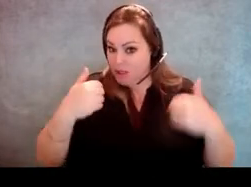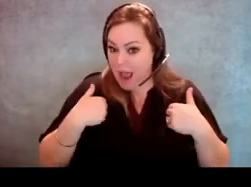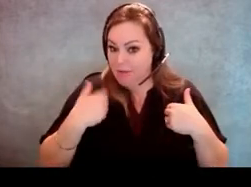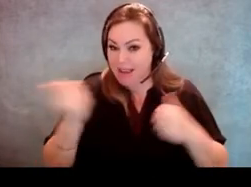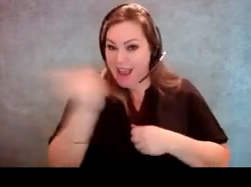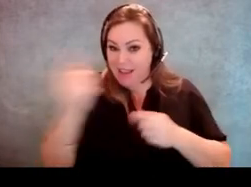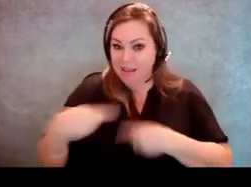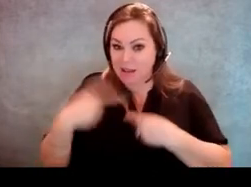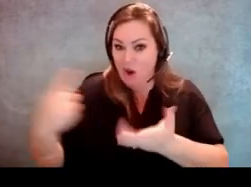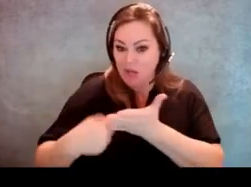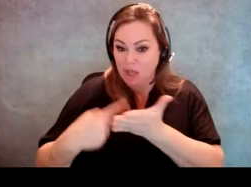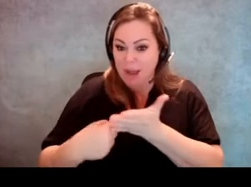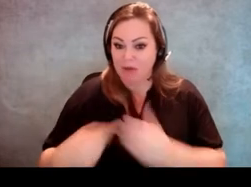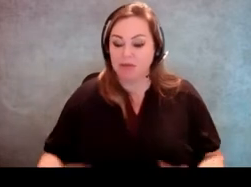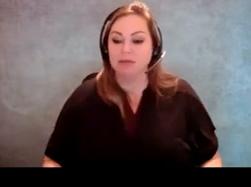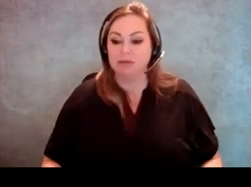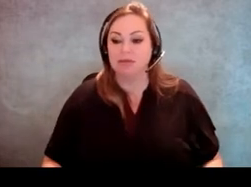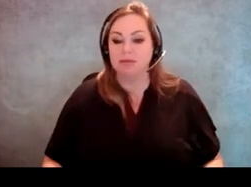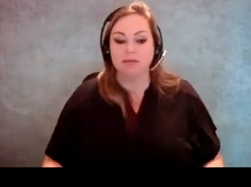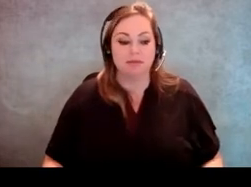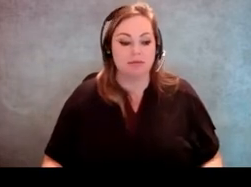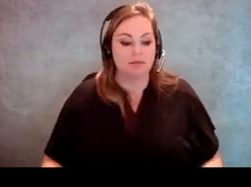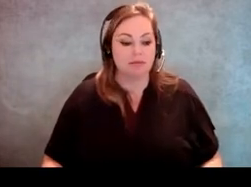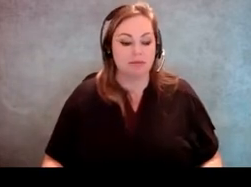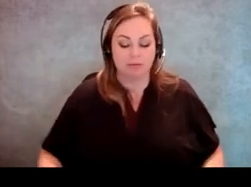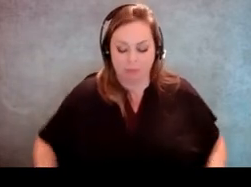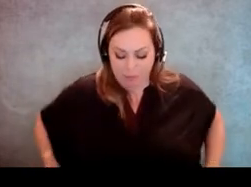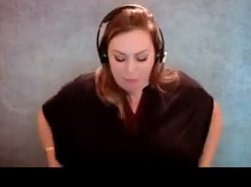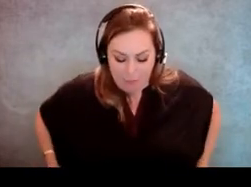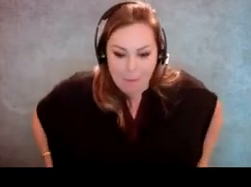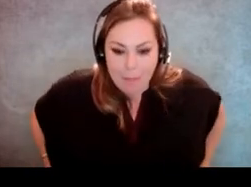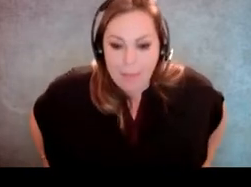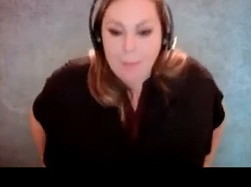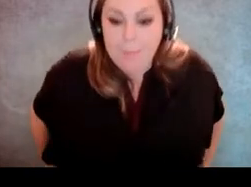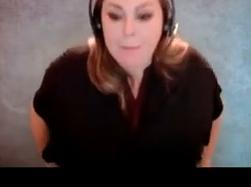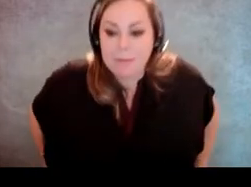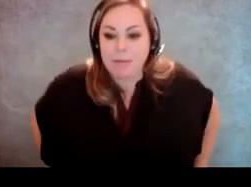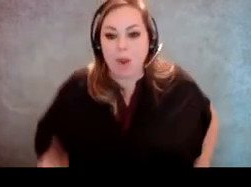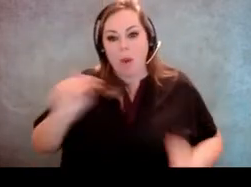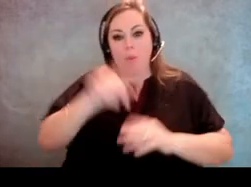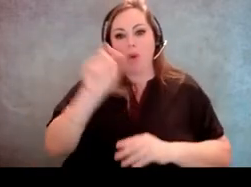we just talked about that would like to ask it? [Host] We have another question in the Q&A